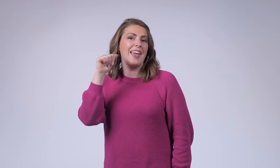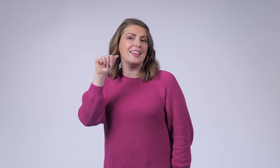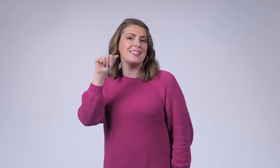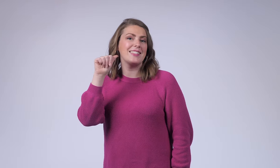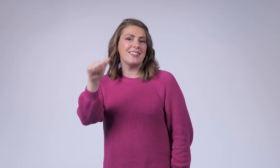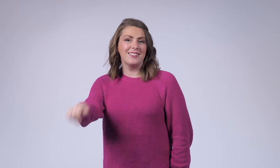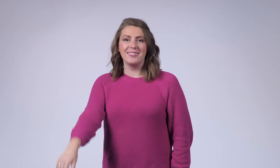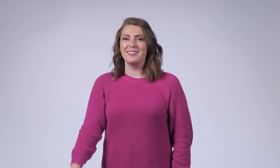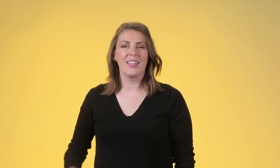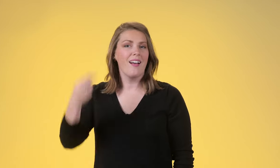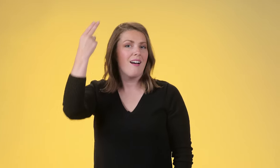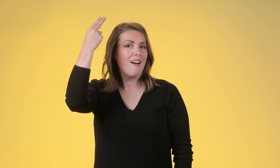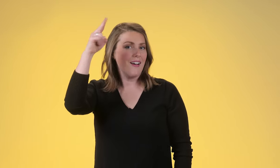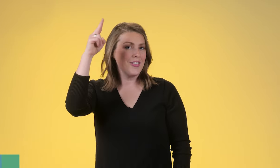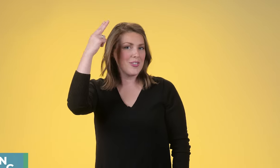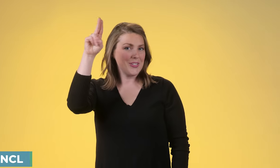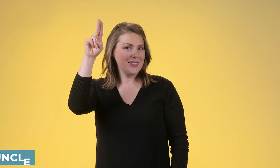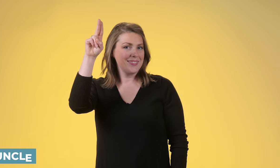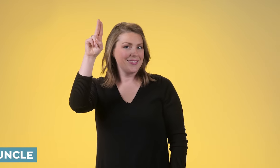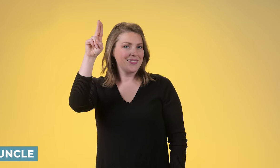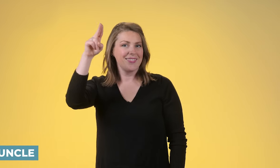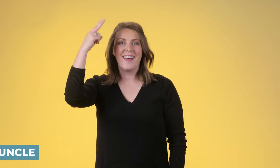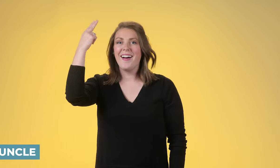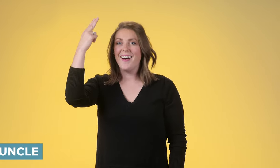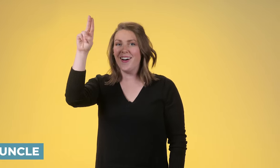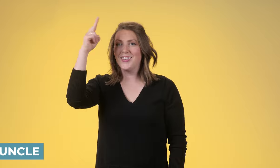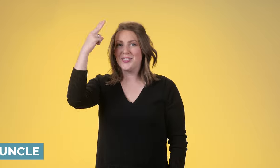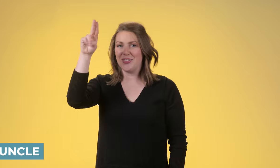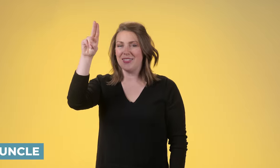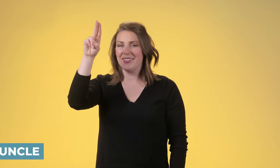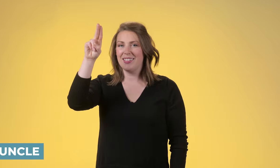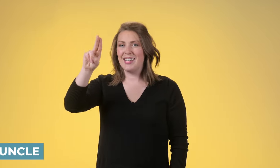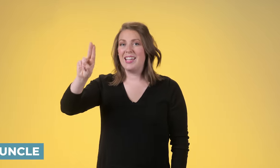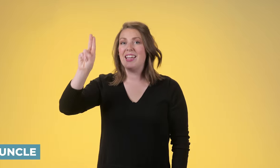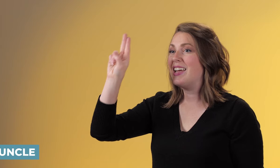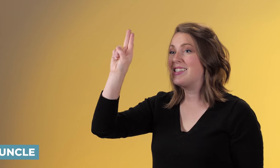Aunt Uncle Uncle It's the